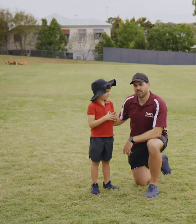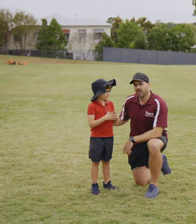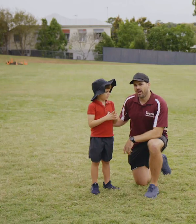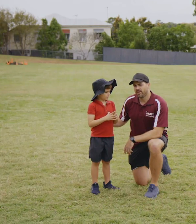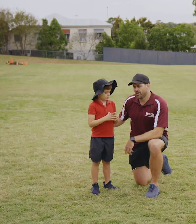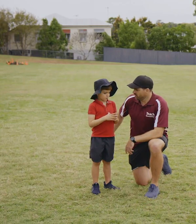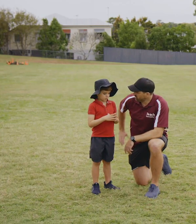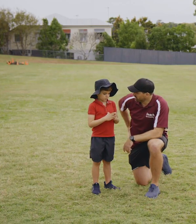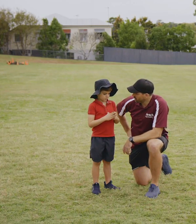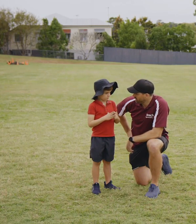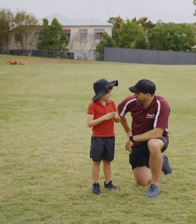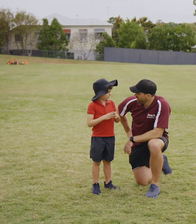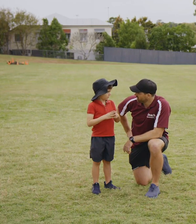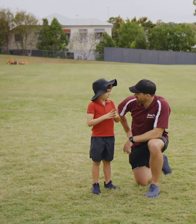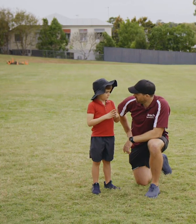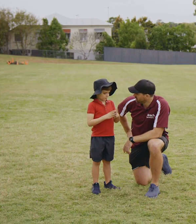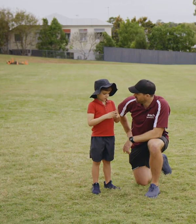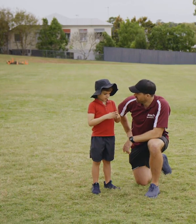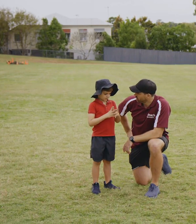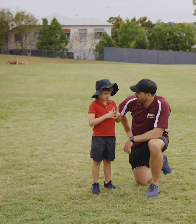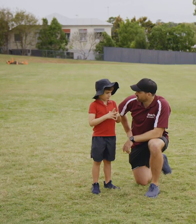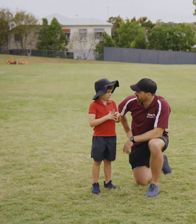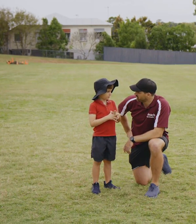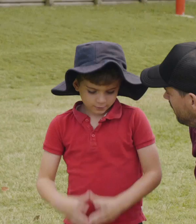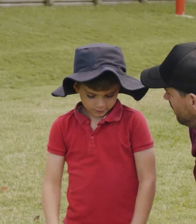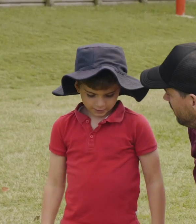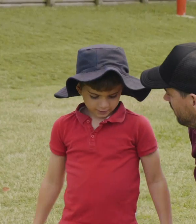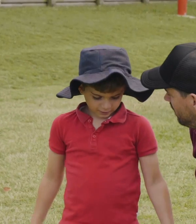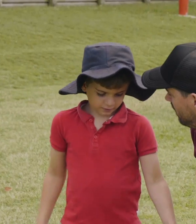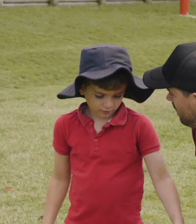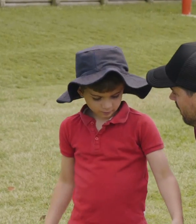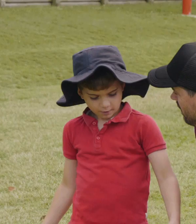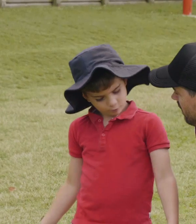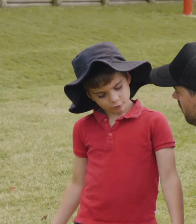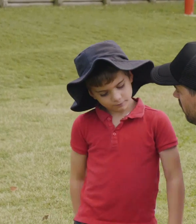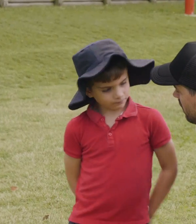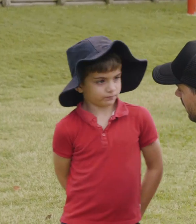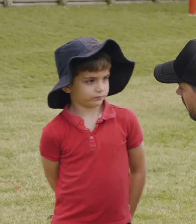Do you like to help around the house, Edmund? Yeah. What do you like to do? Clean my room.